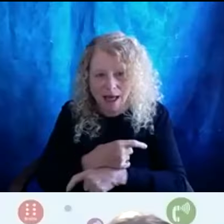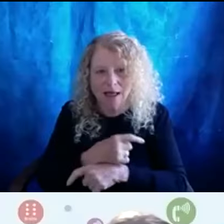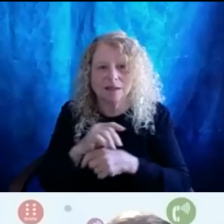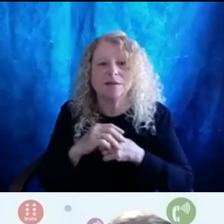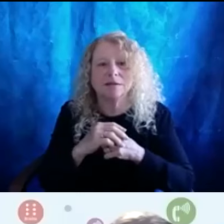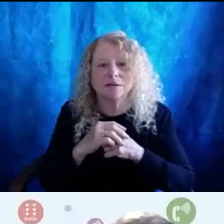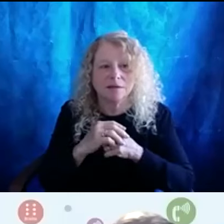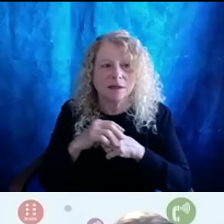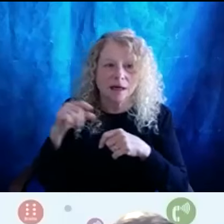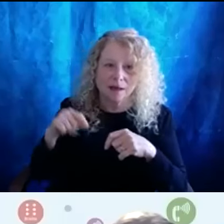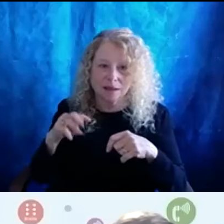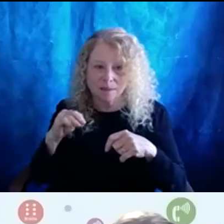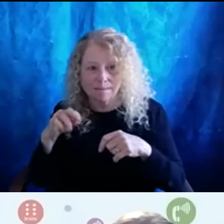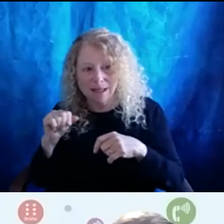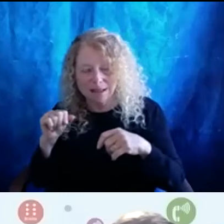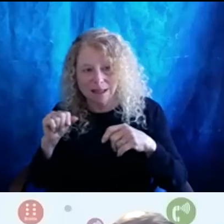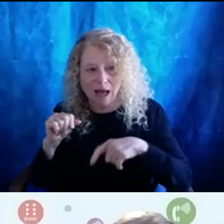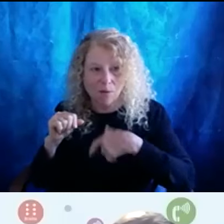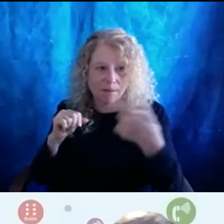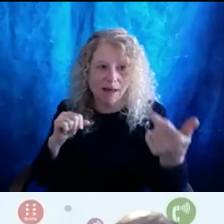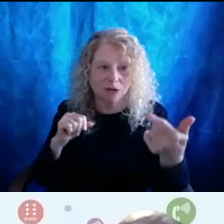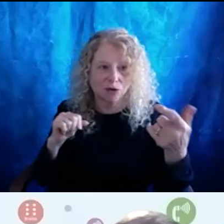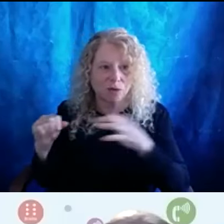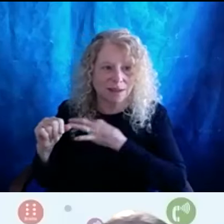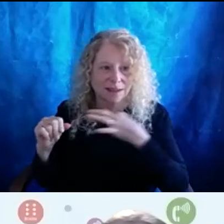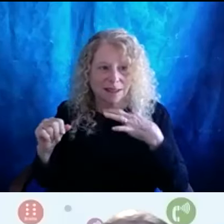This is Missy. I'll pass it to the staff to close us out.